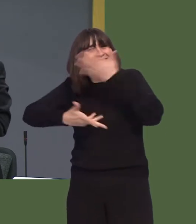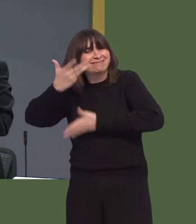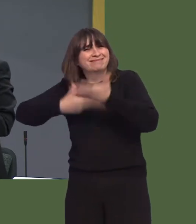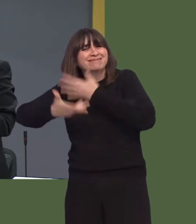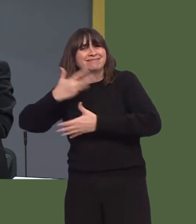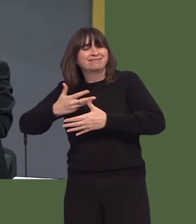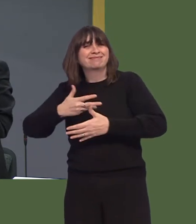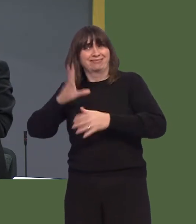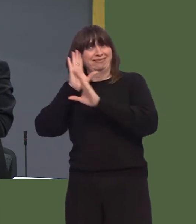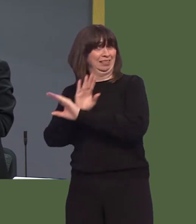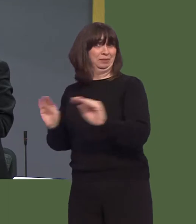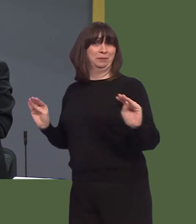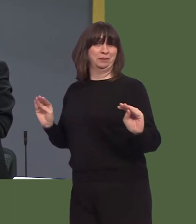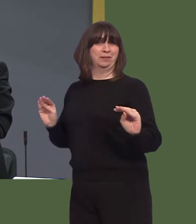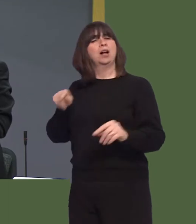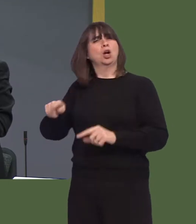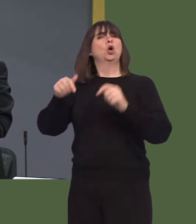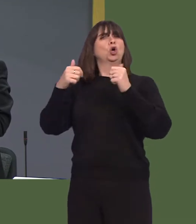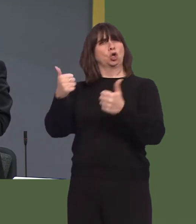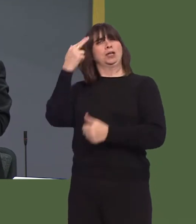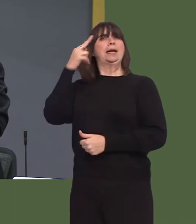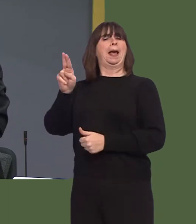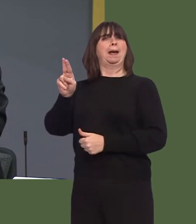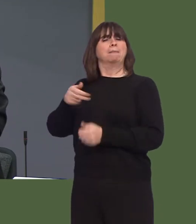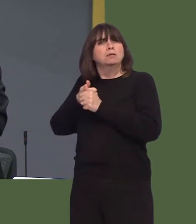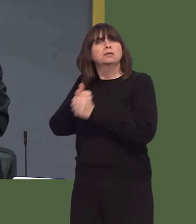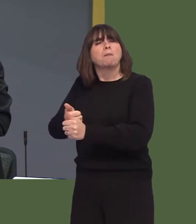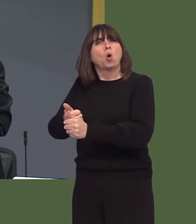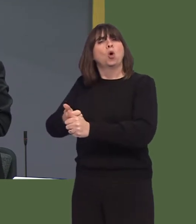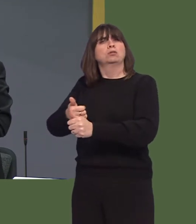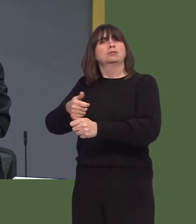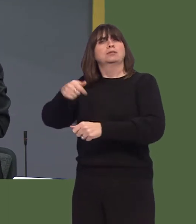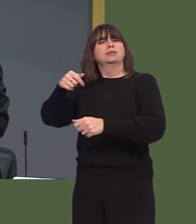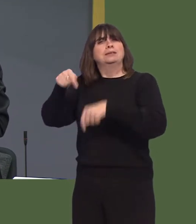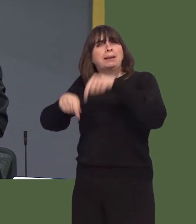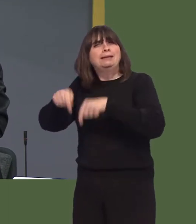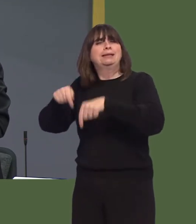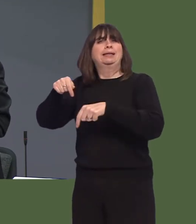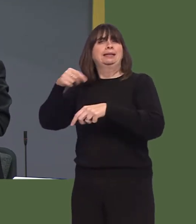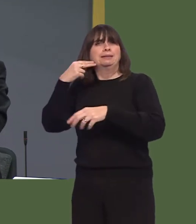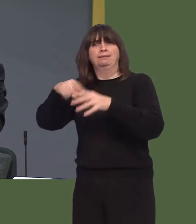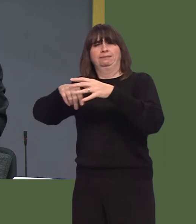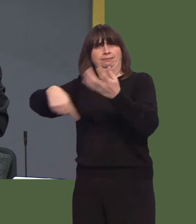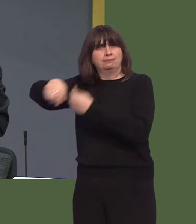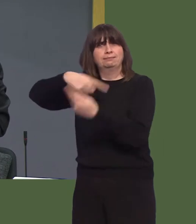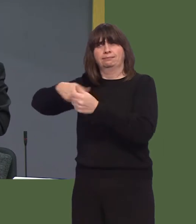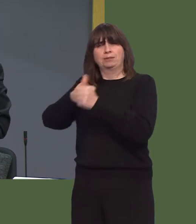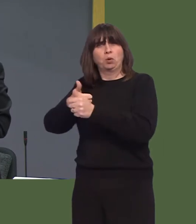and particularly the fact that it is an ethical company, employing disabled workers, many of whom are from my constituencyóit's based in my constituency.